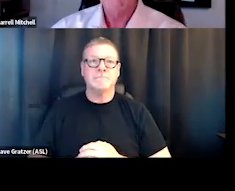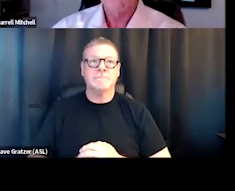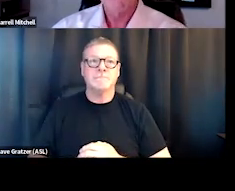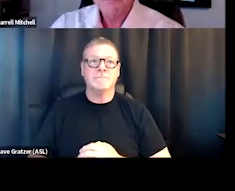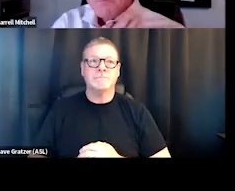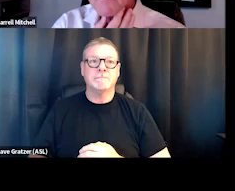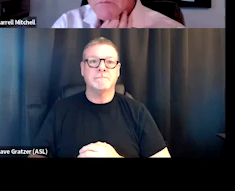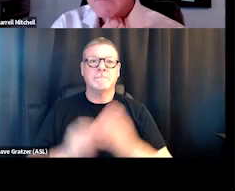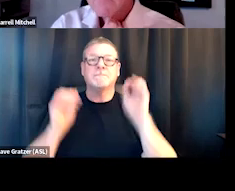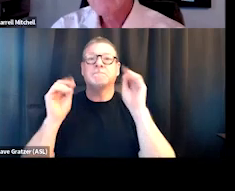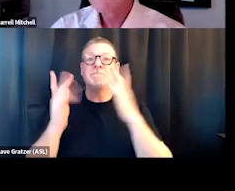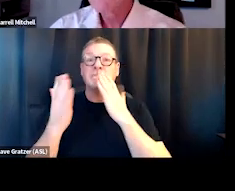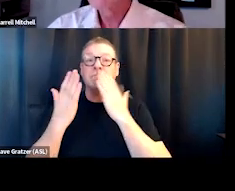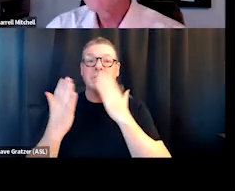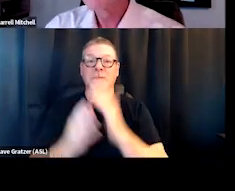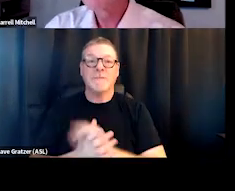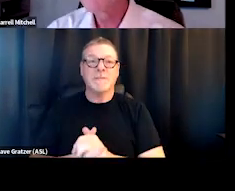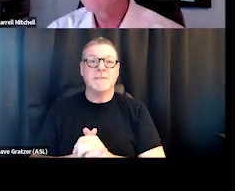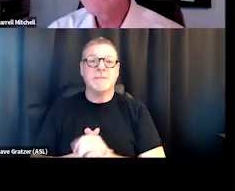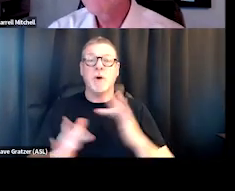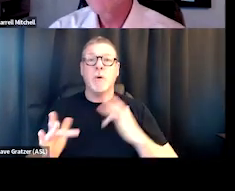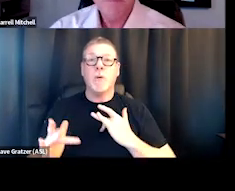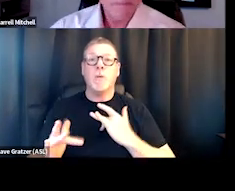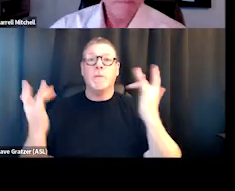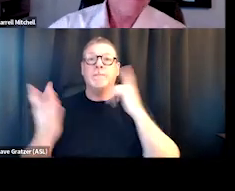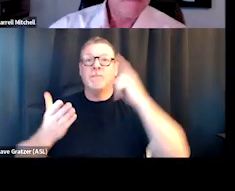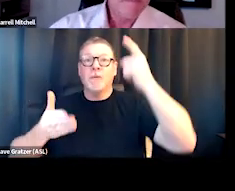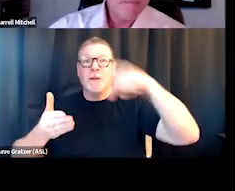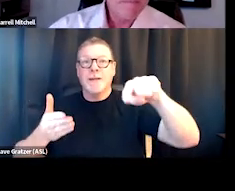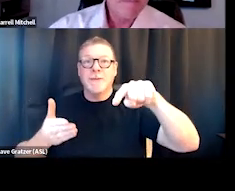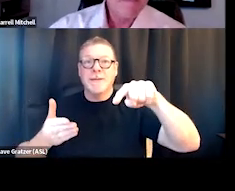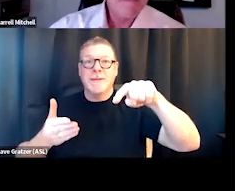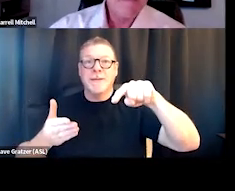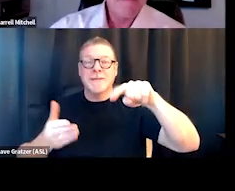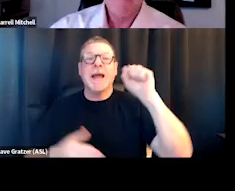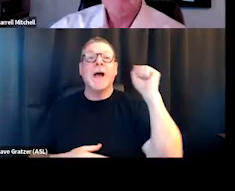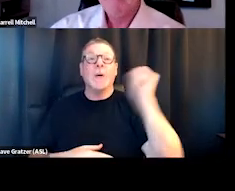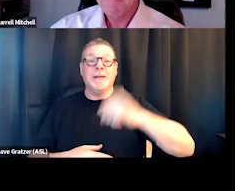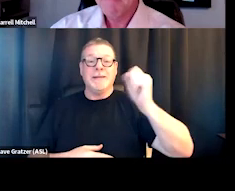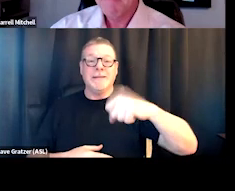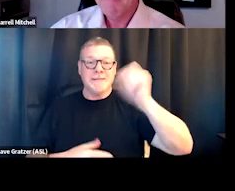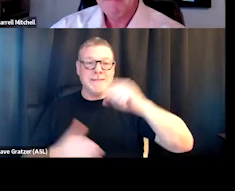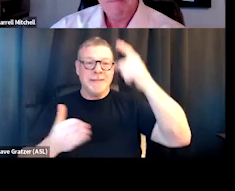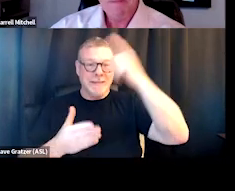Thanks, everyone. - Great, and Theresa, what's up for next week? Oh, next week. Yes, next week we have session four,